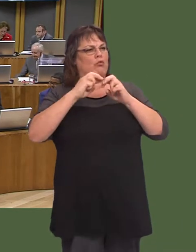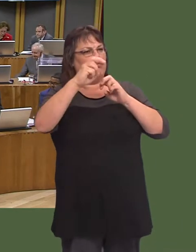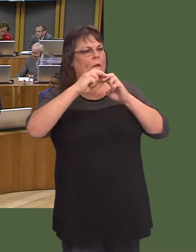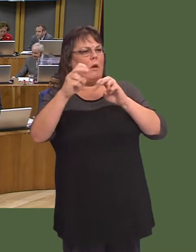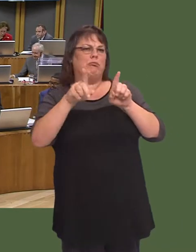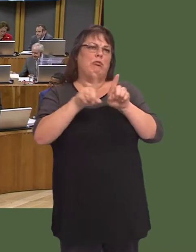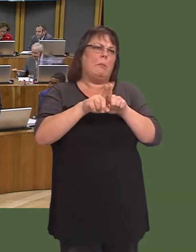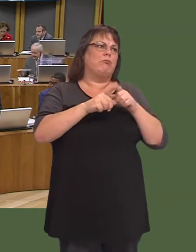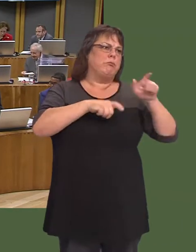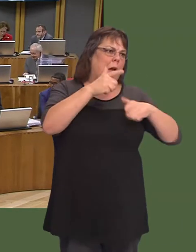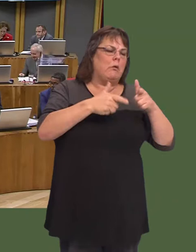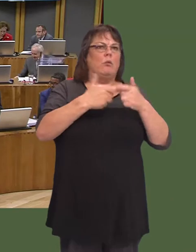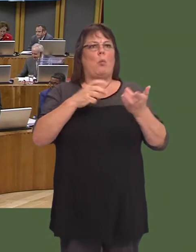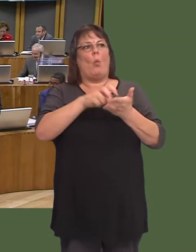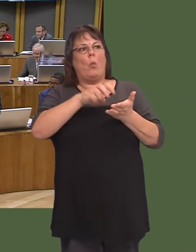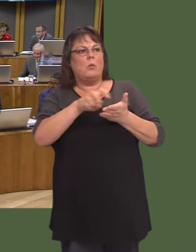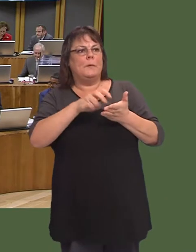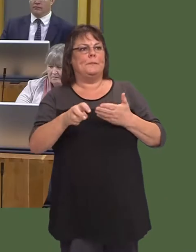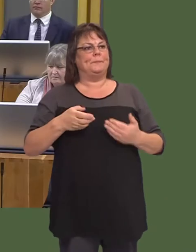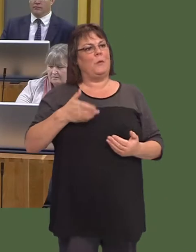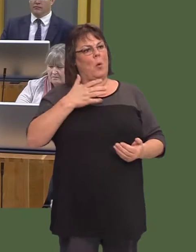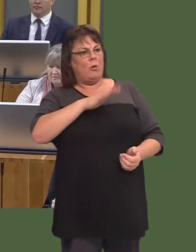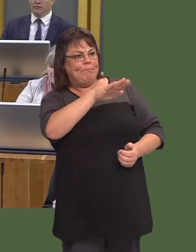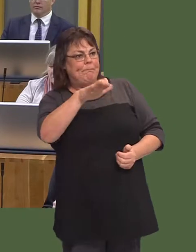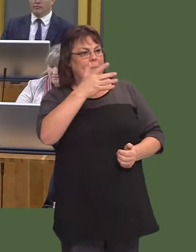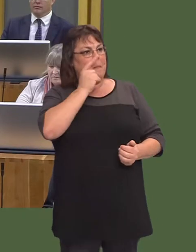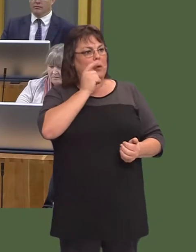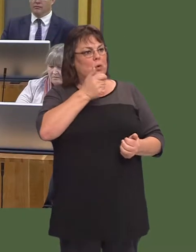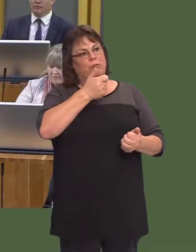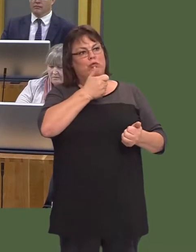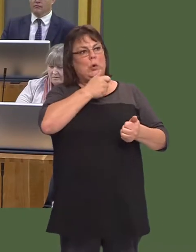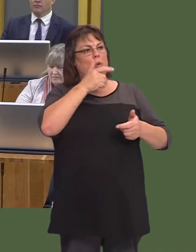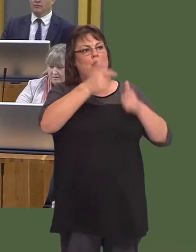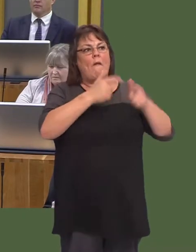Iíve always thought that in trying to encourage people to get onto bikes, itís important